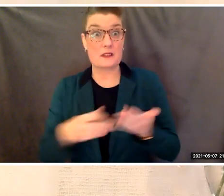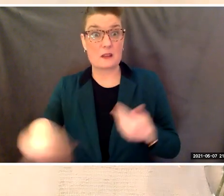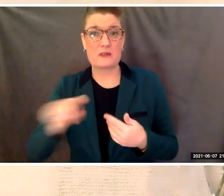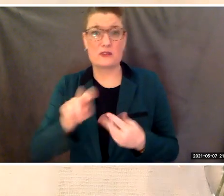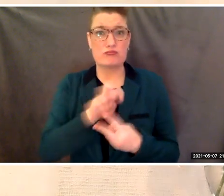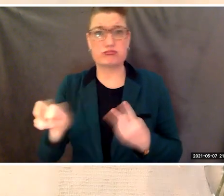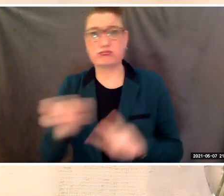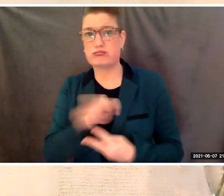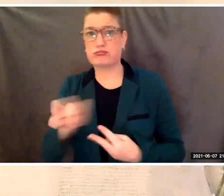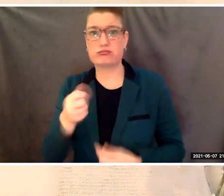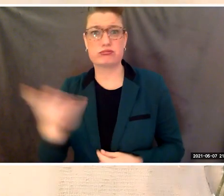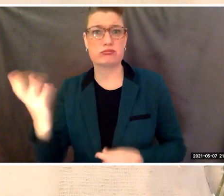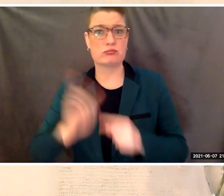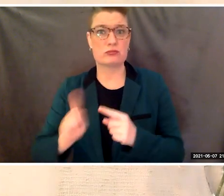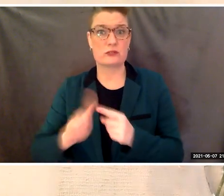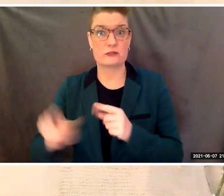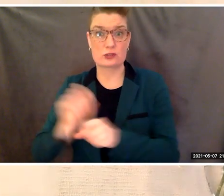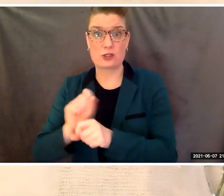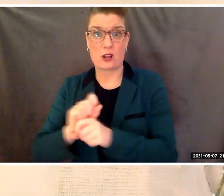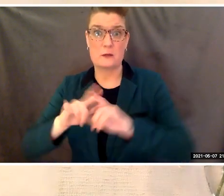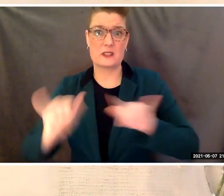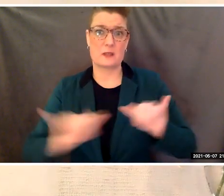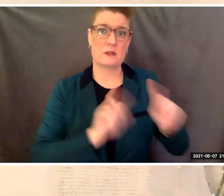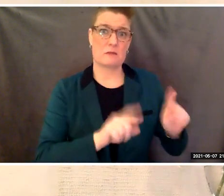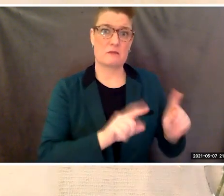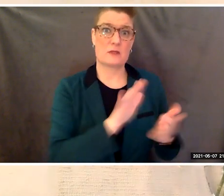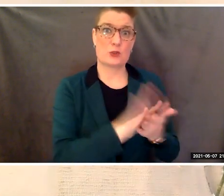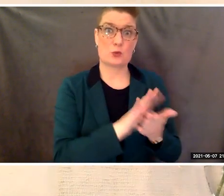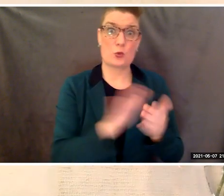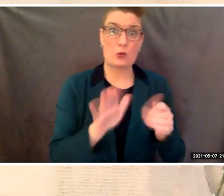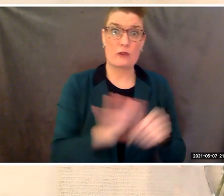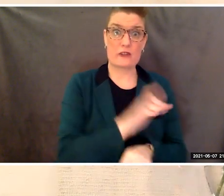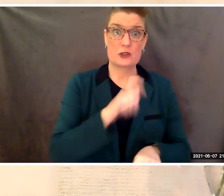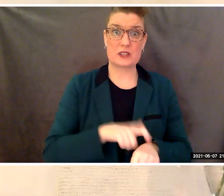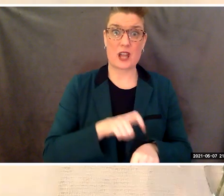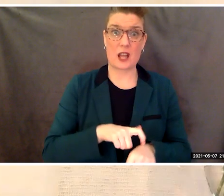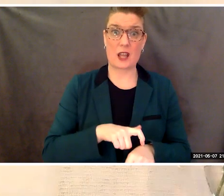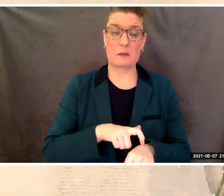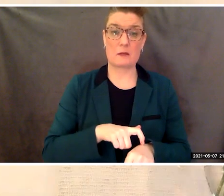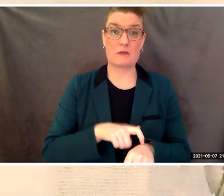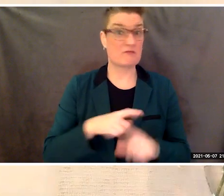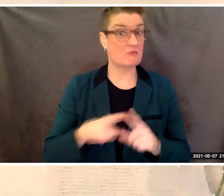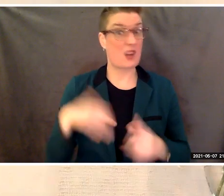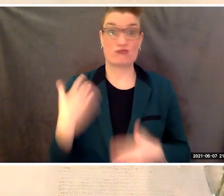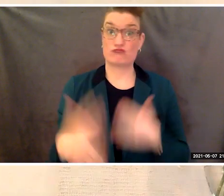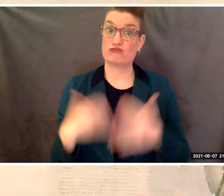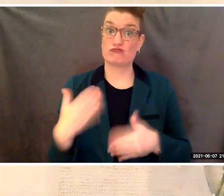and had a full load of classes, but did so in order to survive,